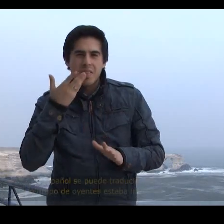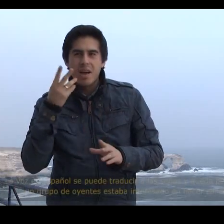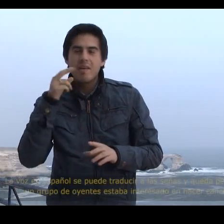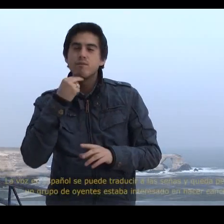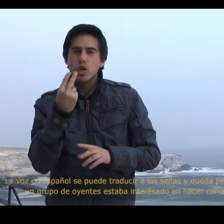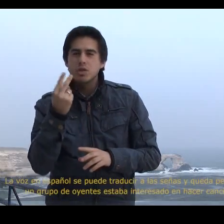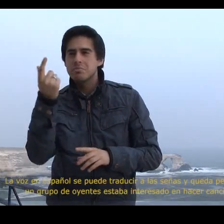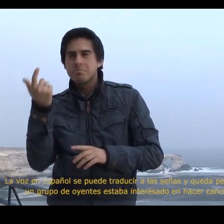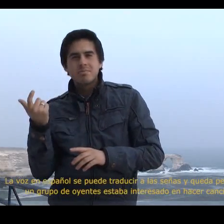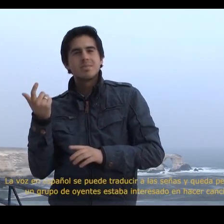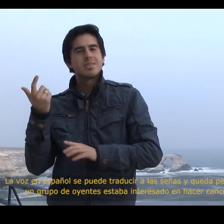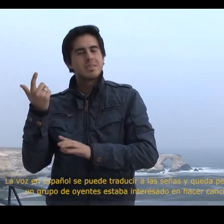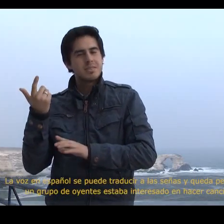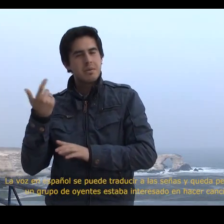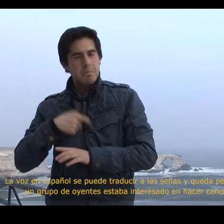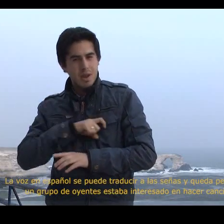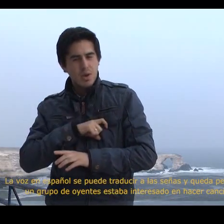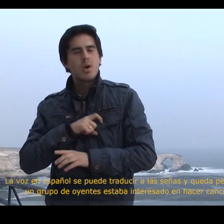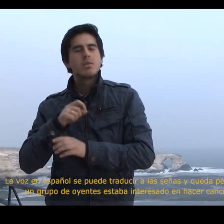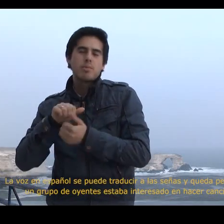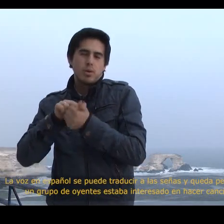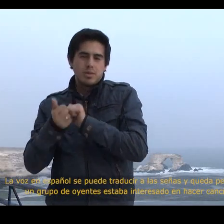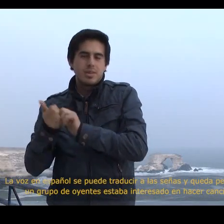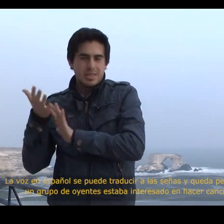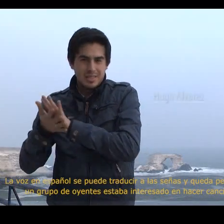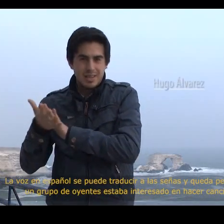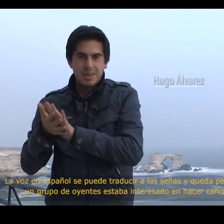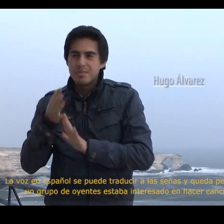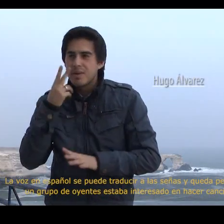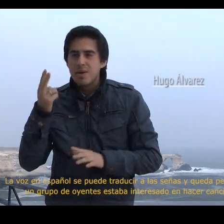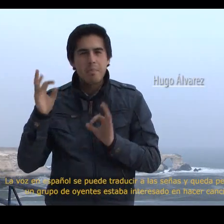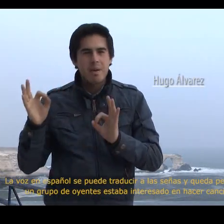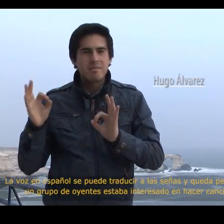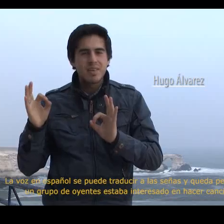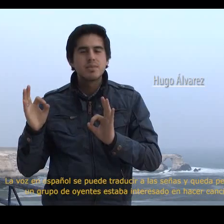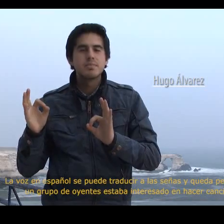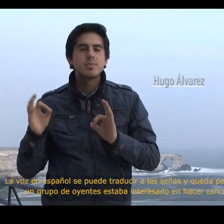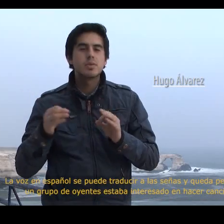The lyrics in Spanish can be interpreted into signs and that’s perfect.